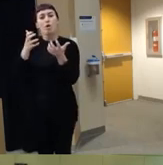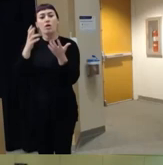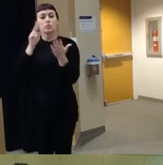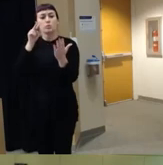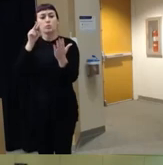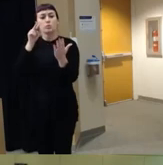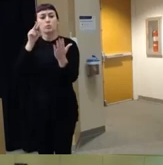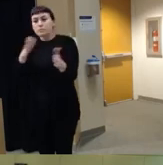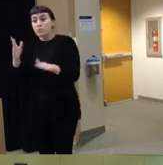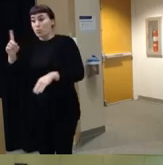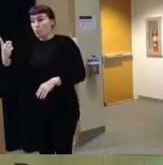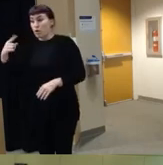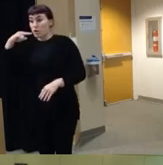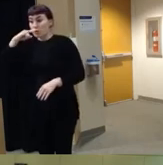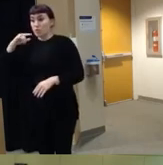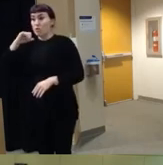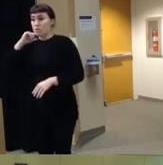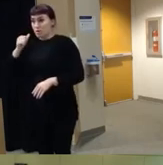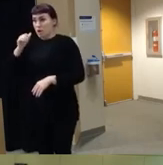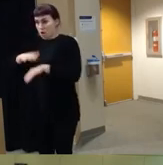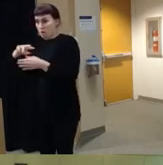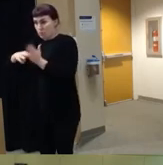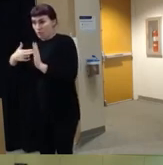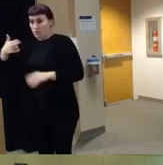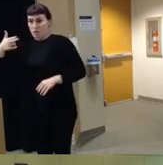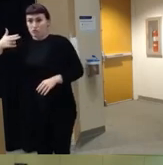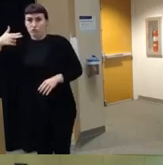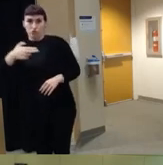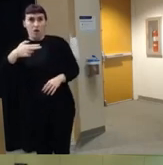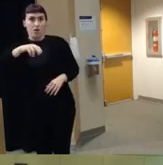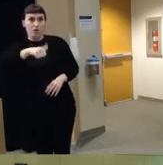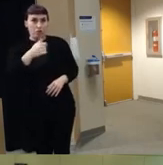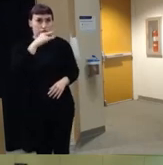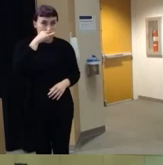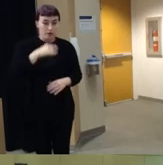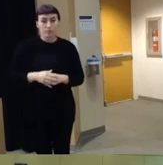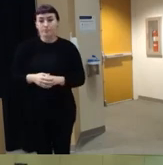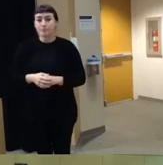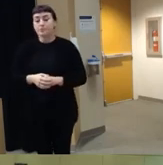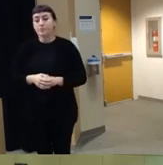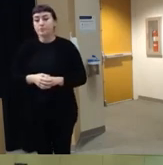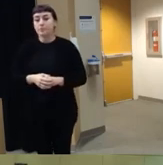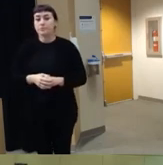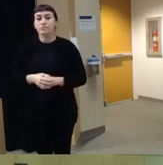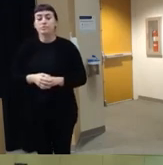where one child unintentionally shot and killed themselves or another child so um using data from